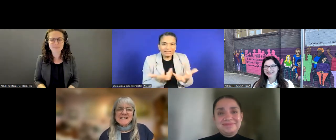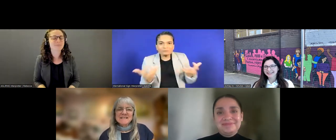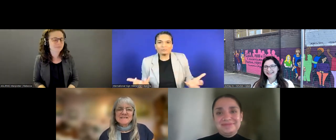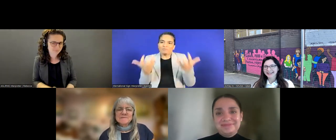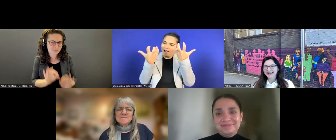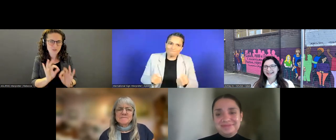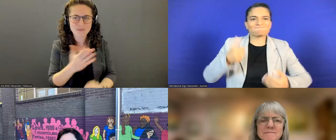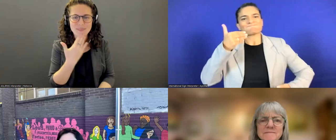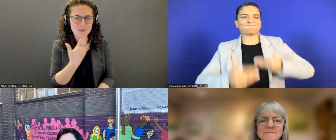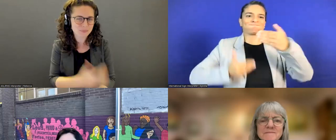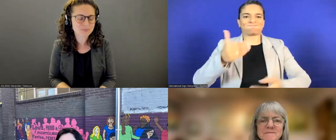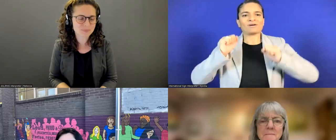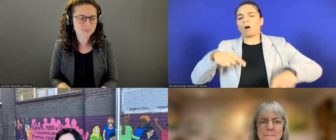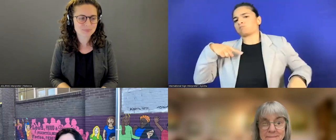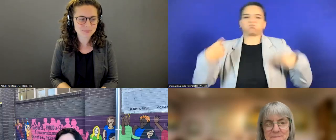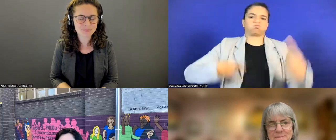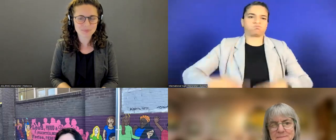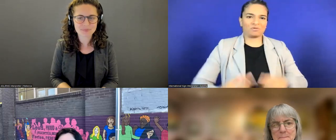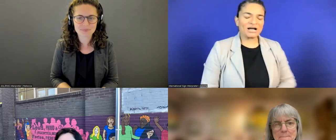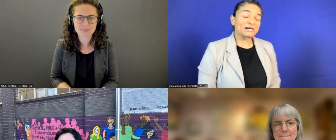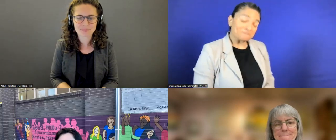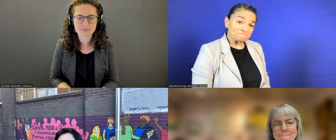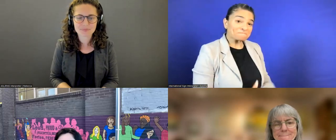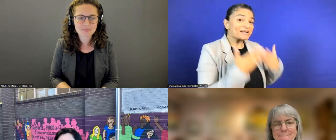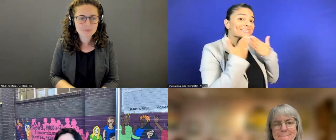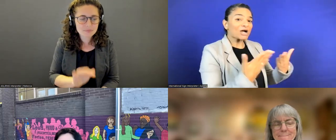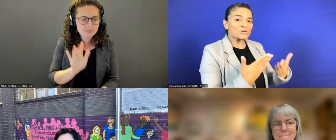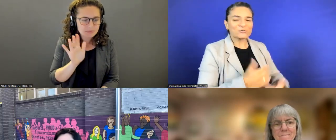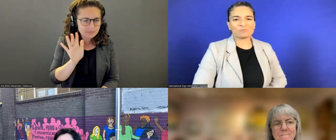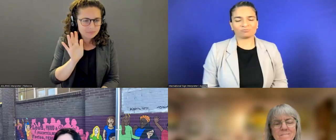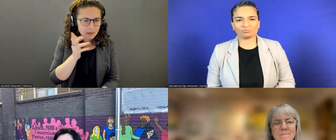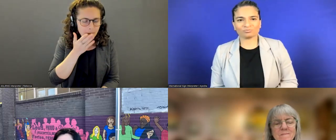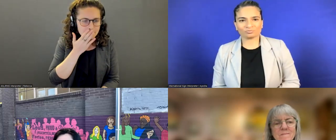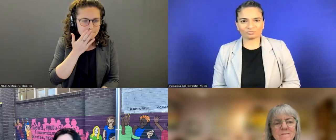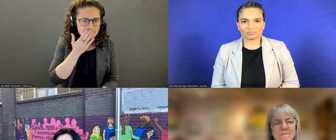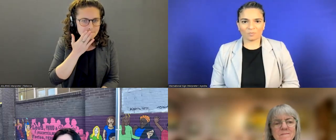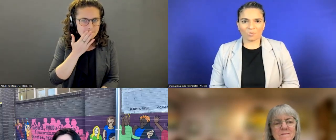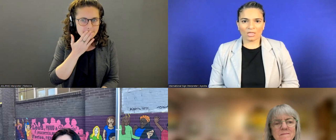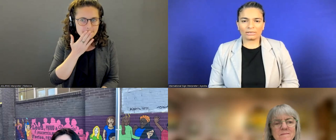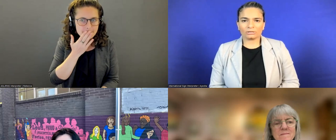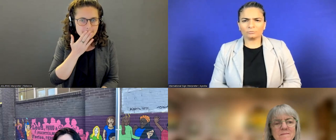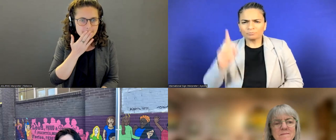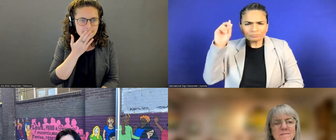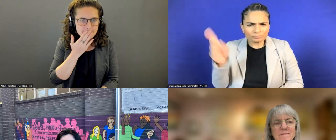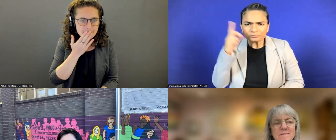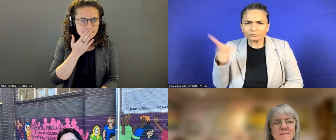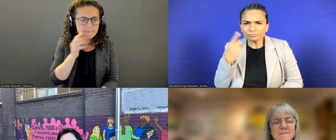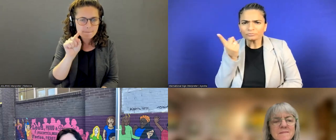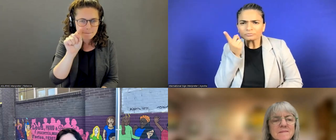Let's see, are there any other I'm still see I like this question.